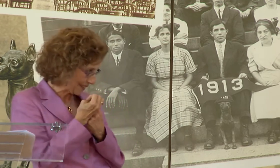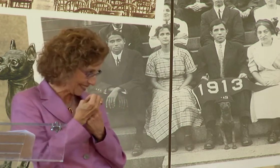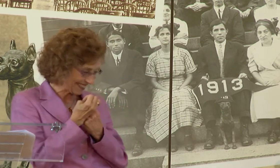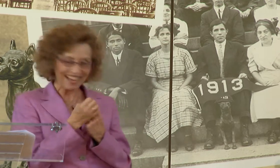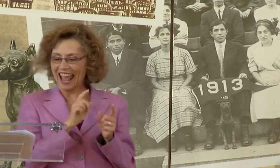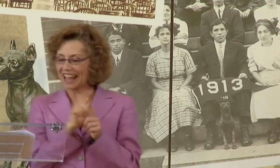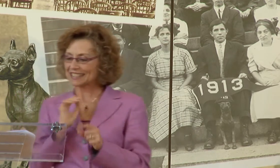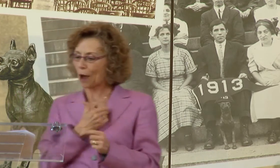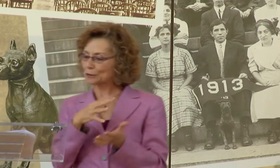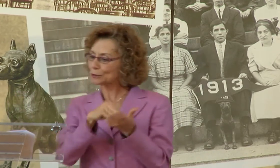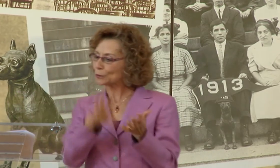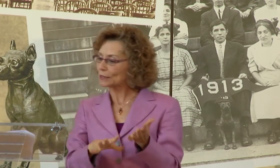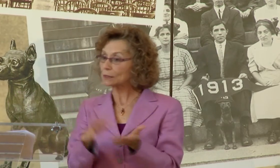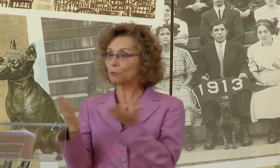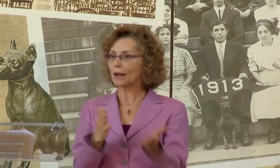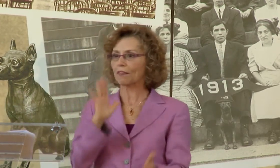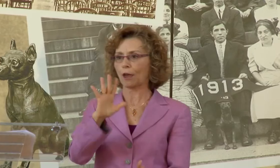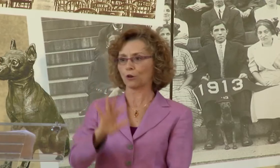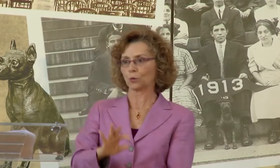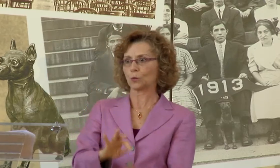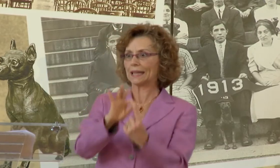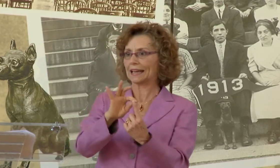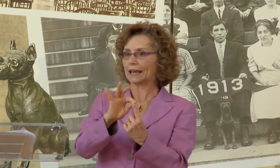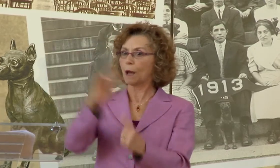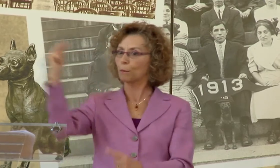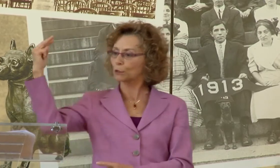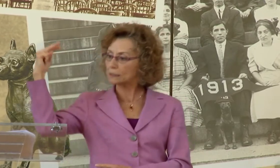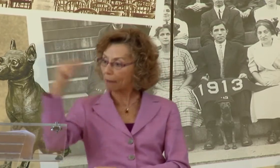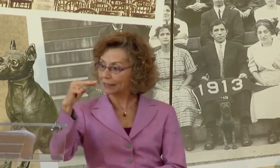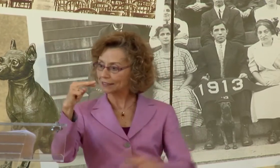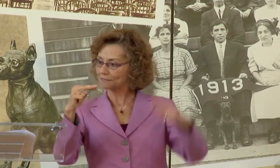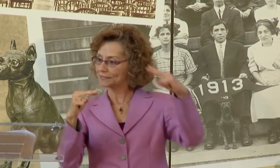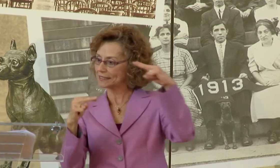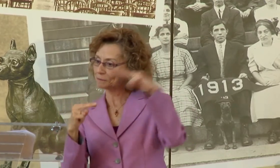AND CREATIVE ENVIRONMENT AS OUR STUDENTS BRING WITH THEM THEIR